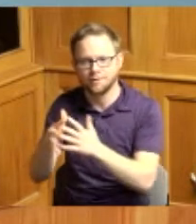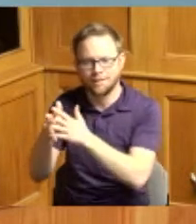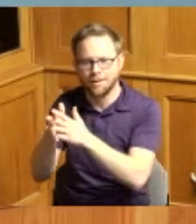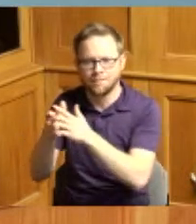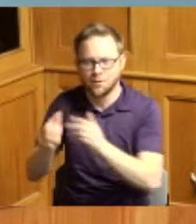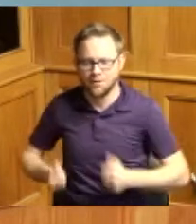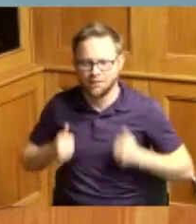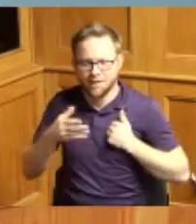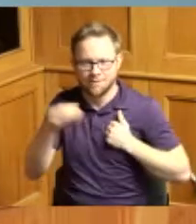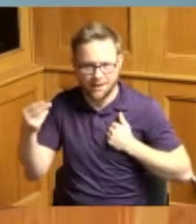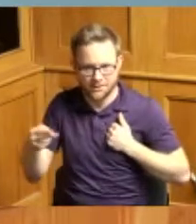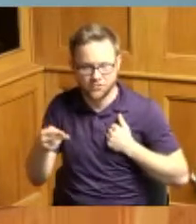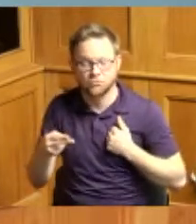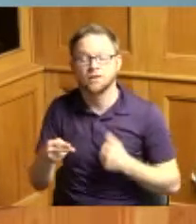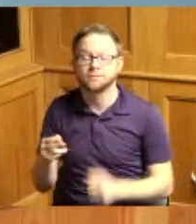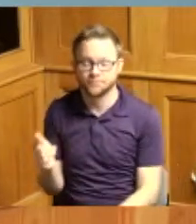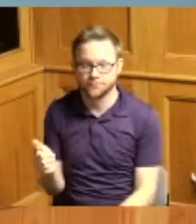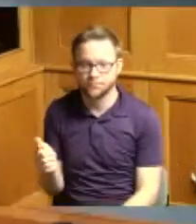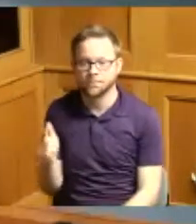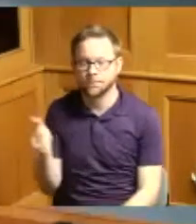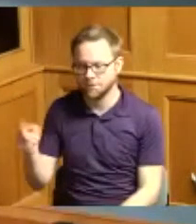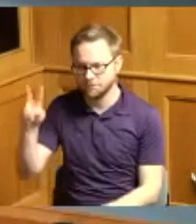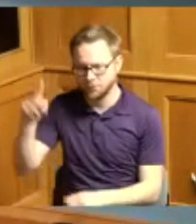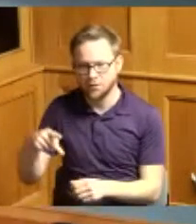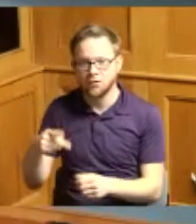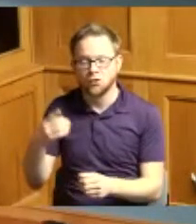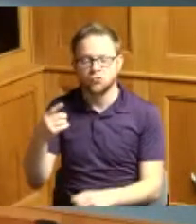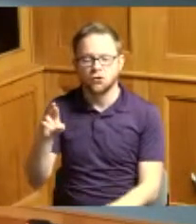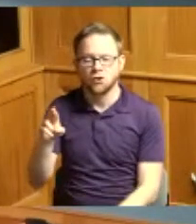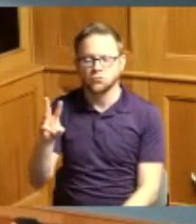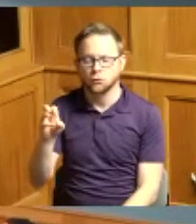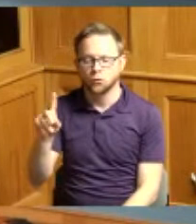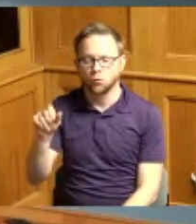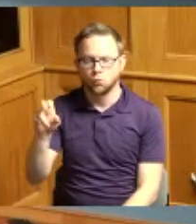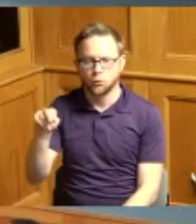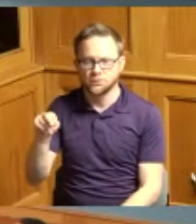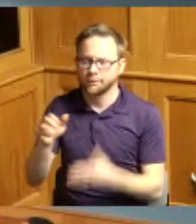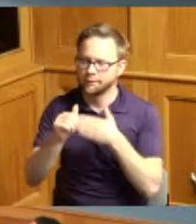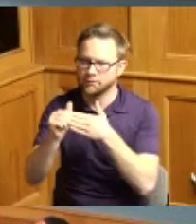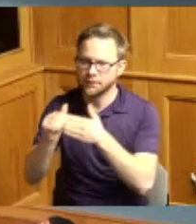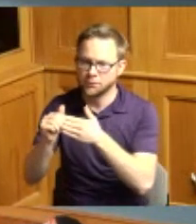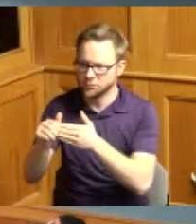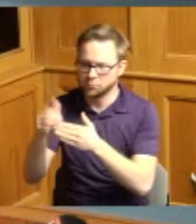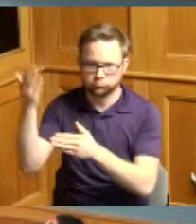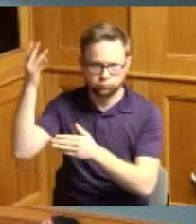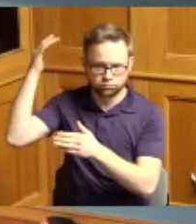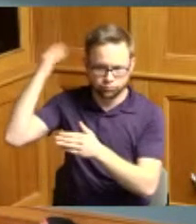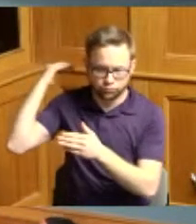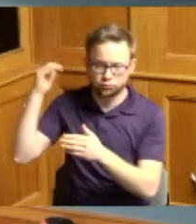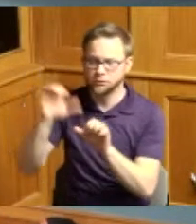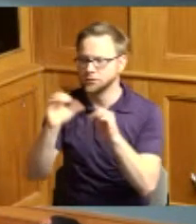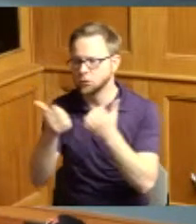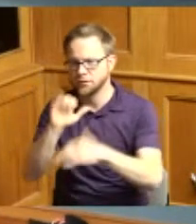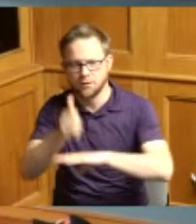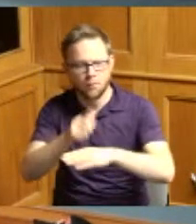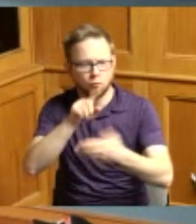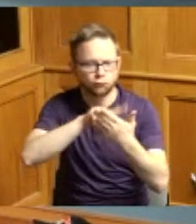whereas under Dr Woodson's pioneering leadership the association created research and publication